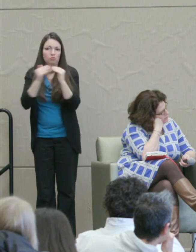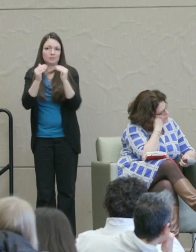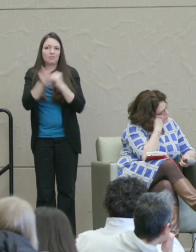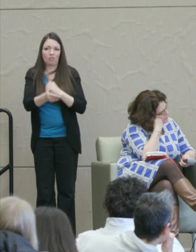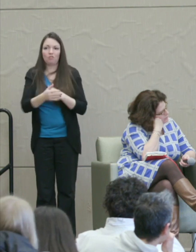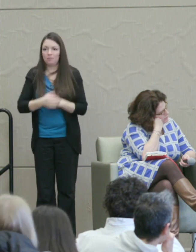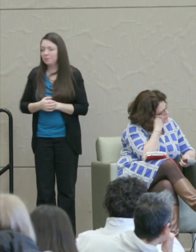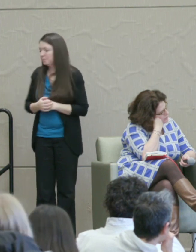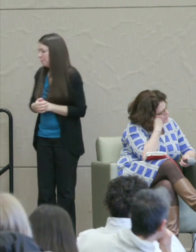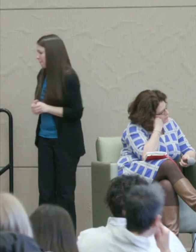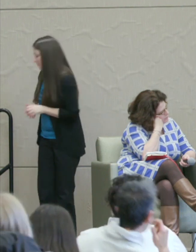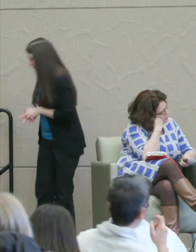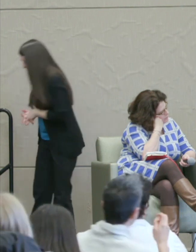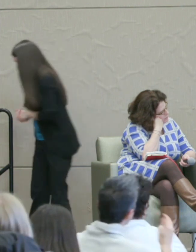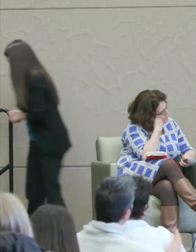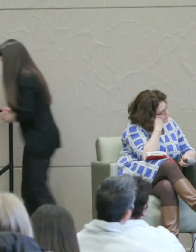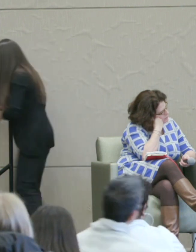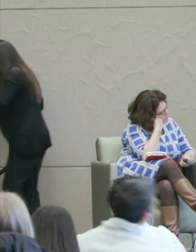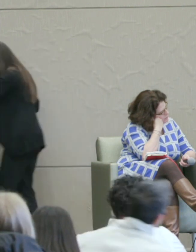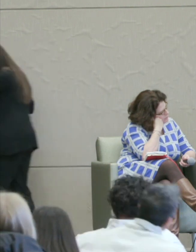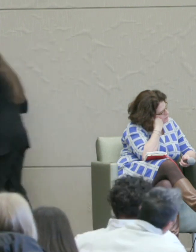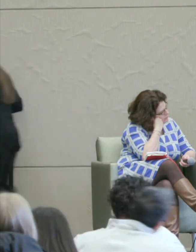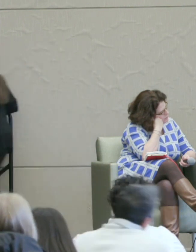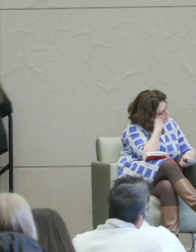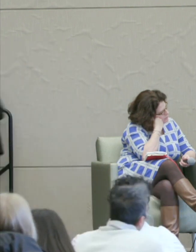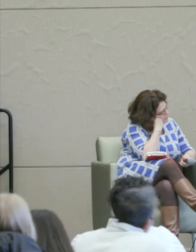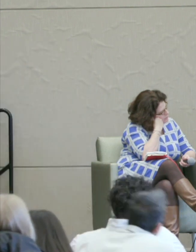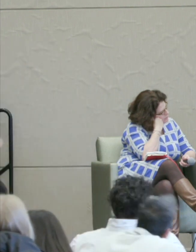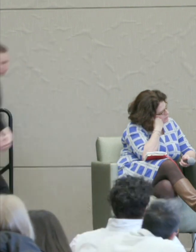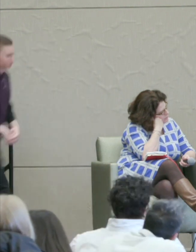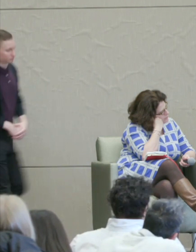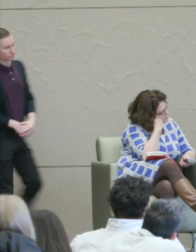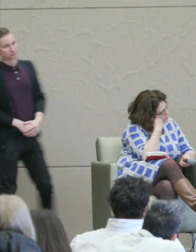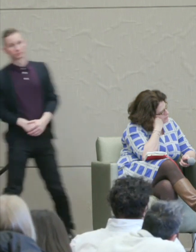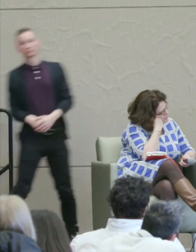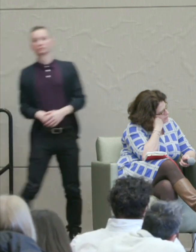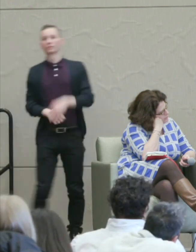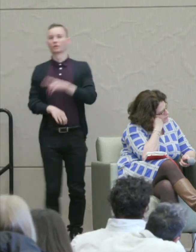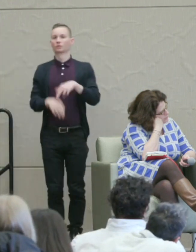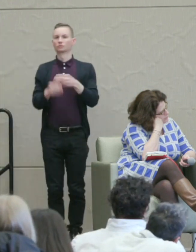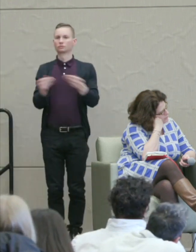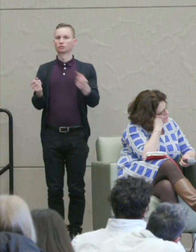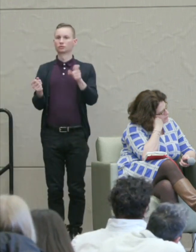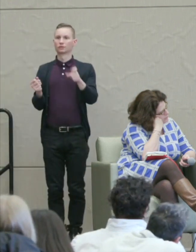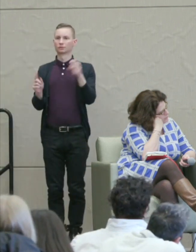And of course the antidote is to think about criminal justice differently.